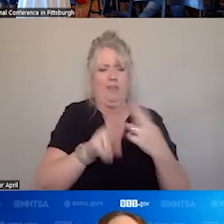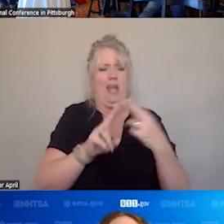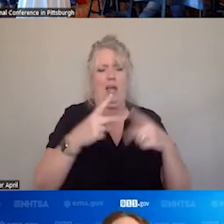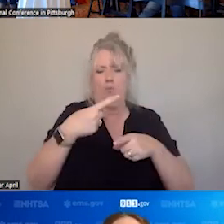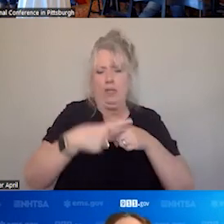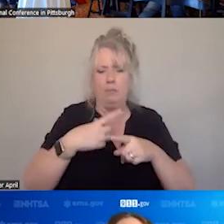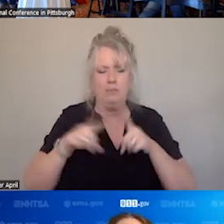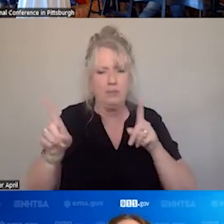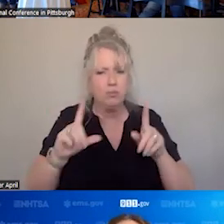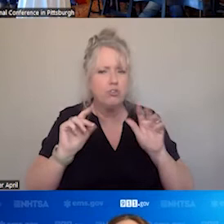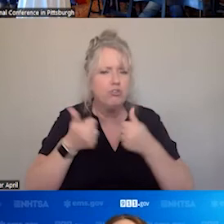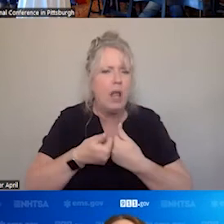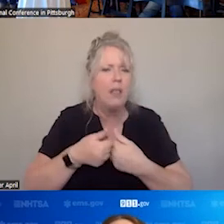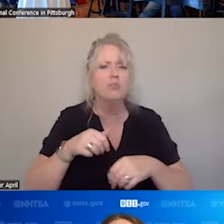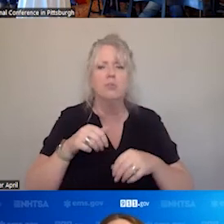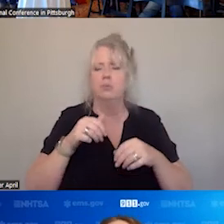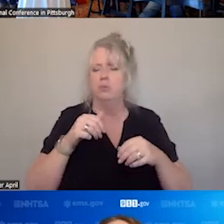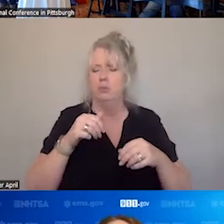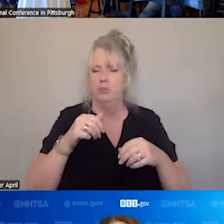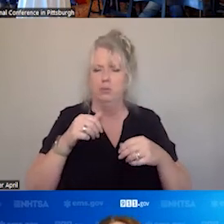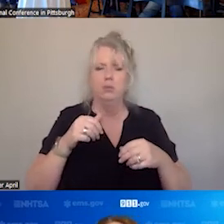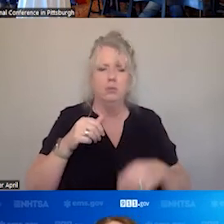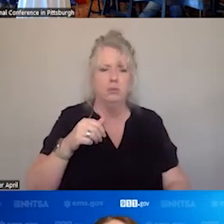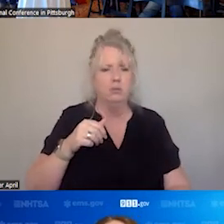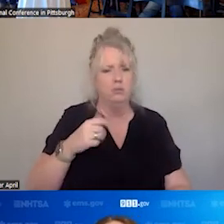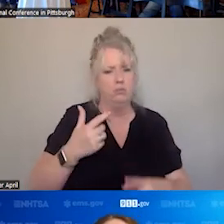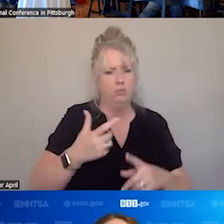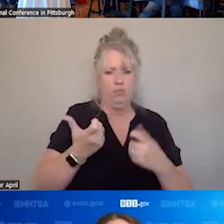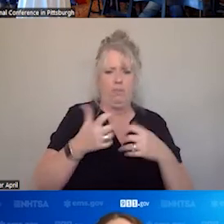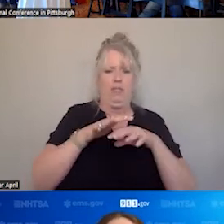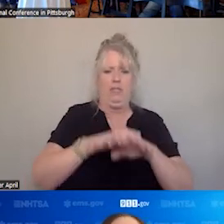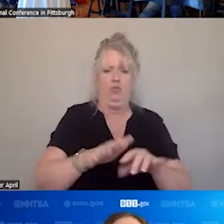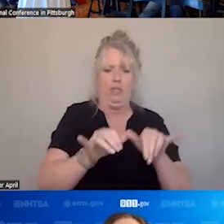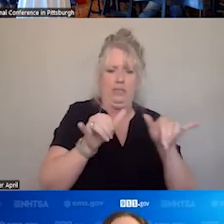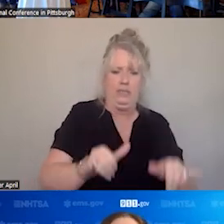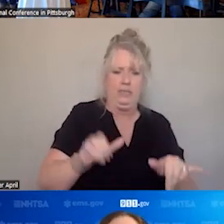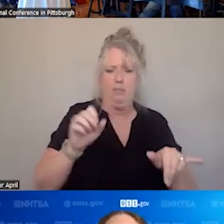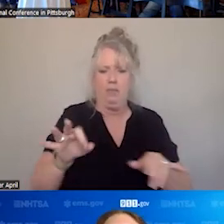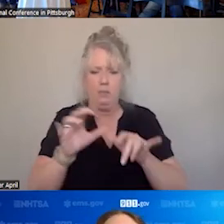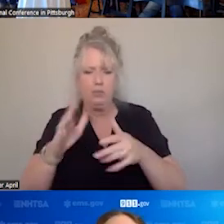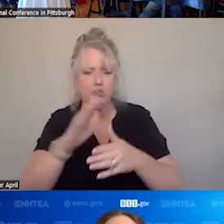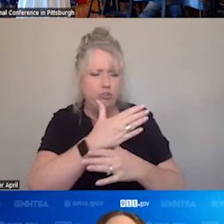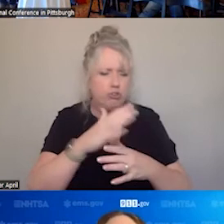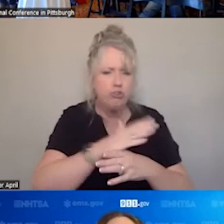CHALLENGES, FROM, FROM THIS INTEGRATED SYSTEM OF SYSTEMS SHARING DATA. SHARING INFORMATION. AND,